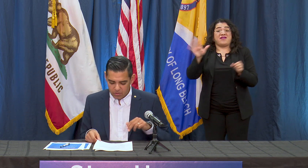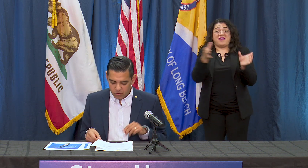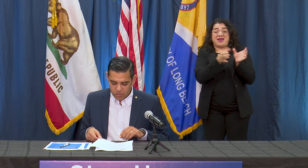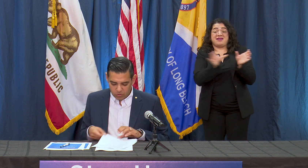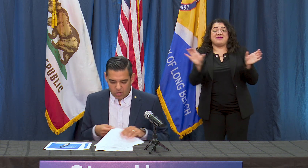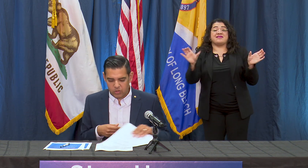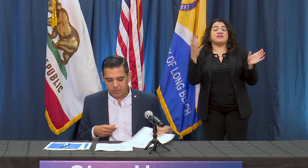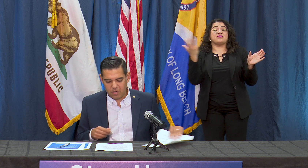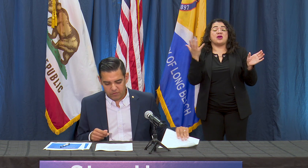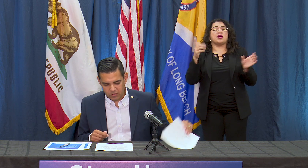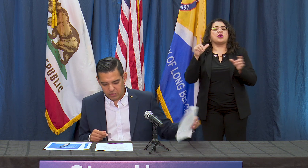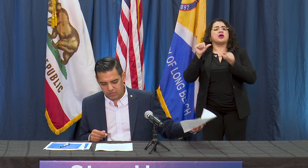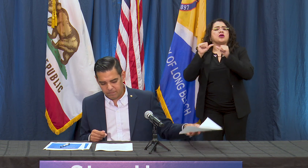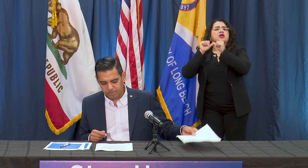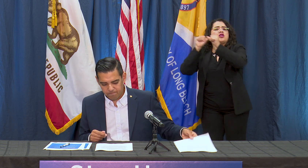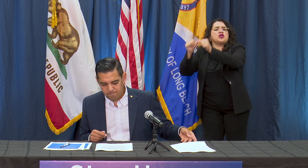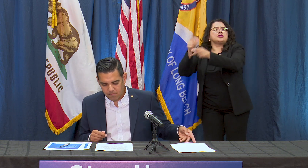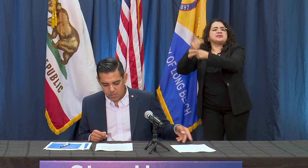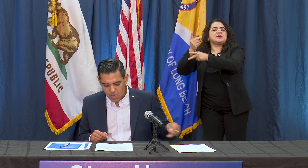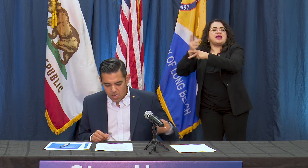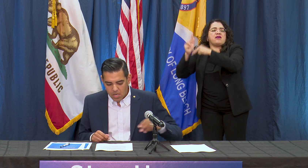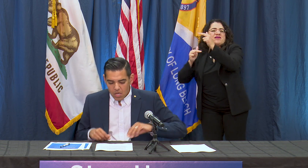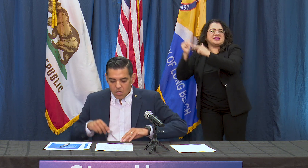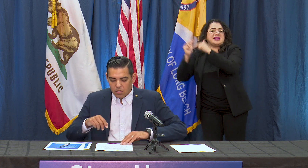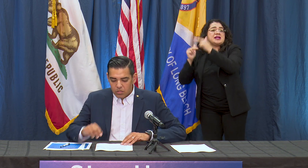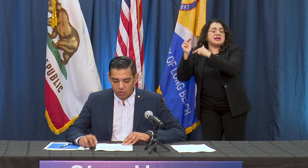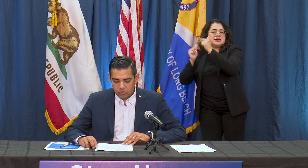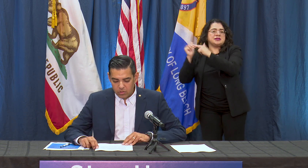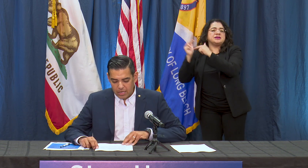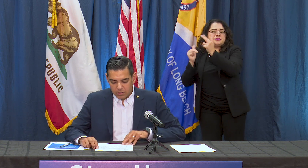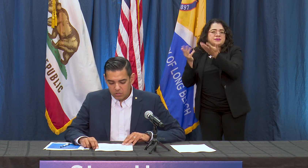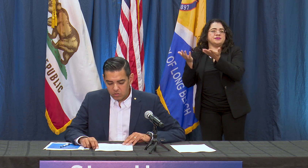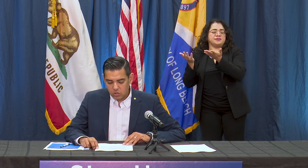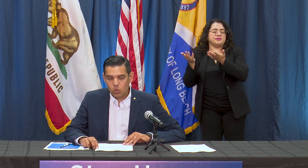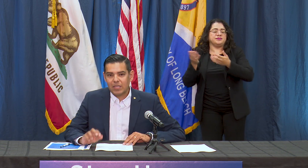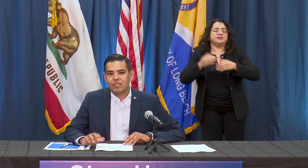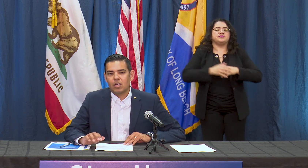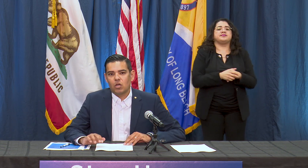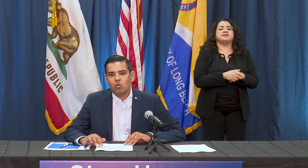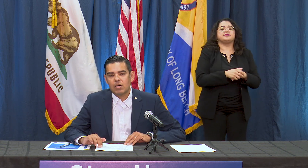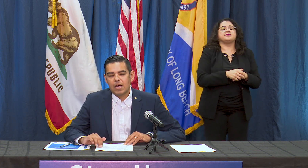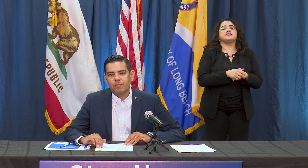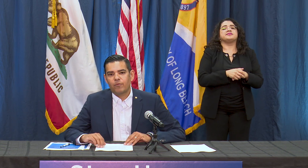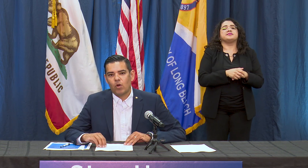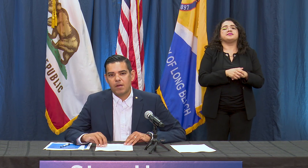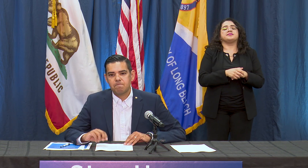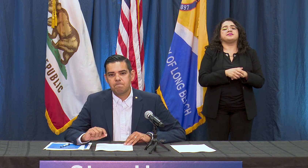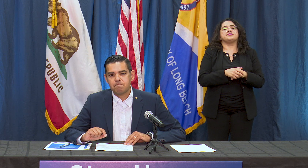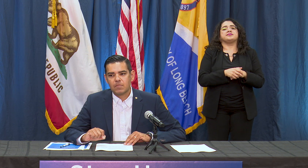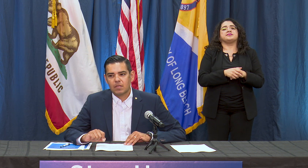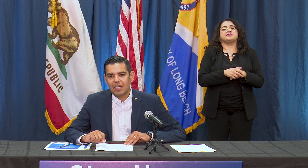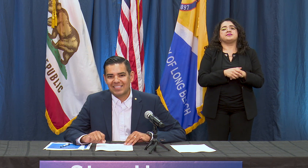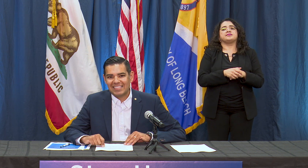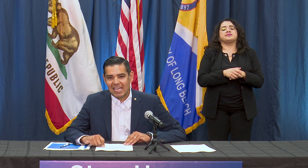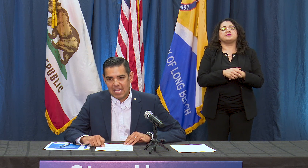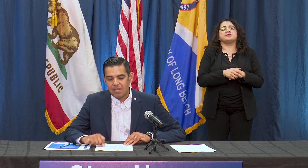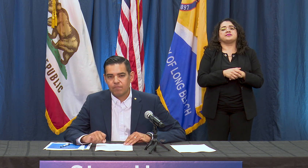associated with long term care facilities. So two weeks ago from today